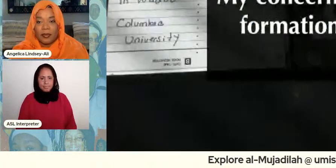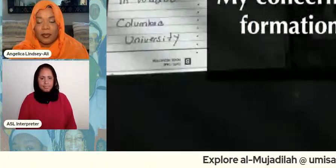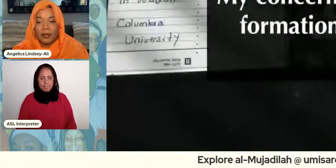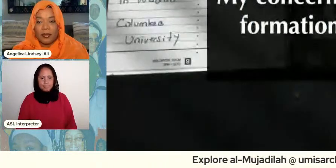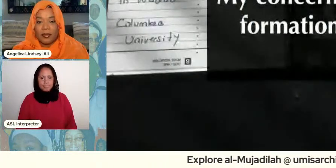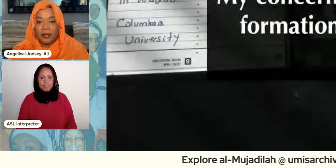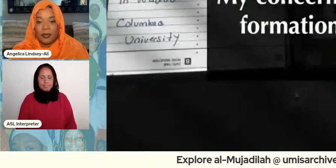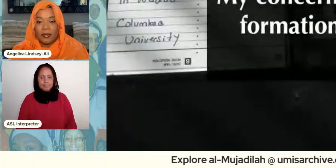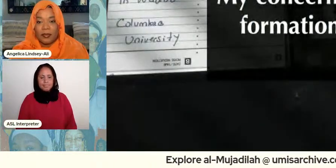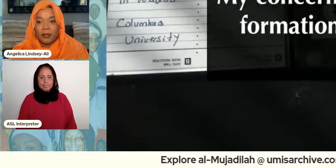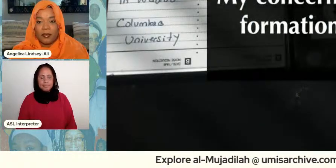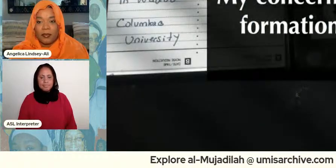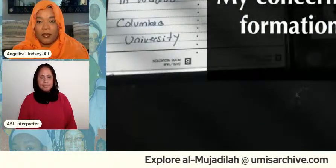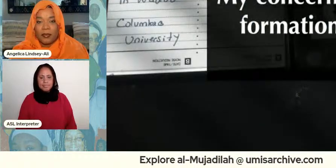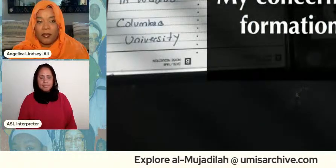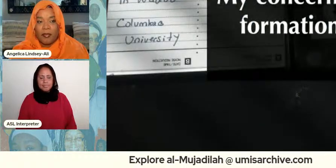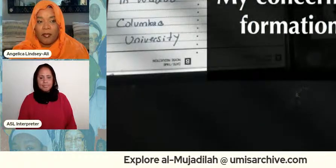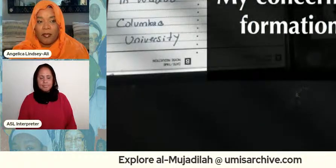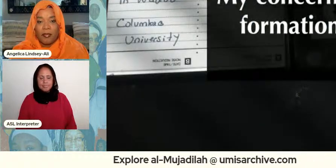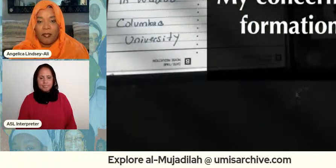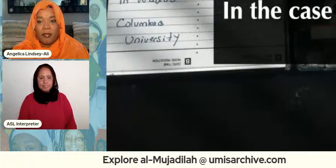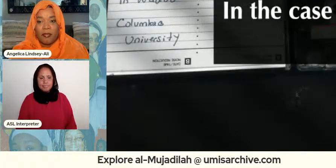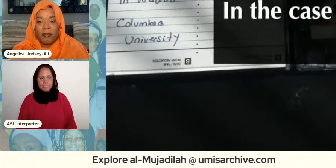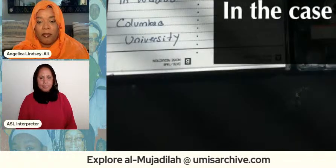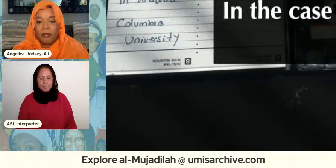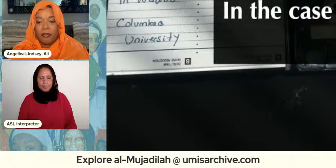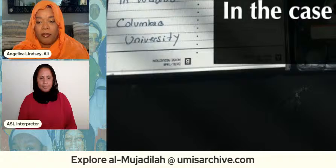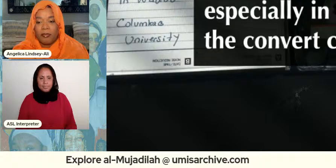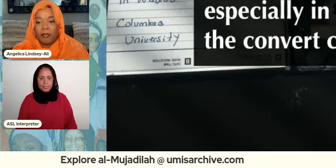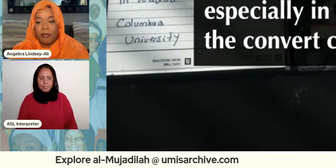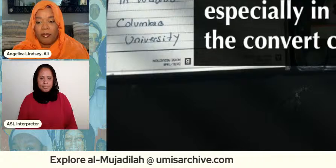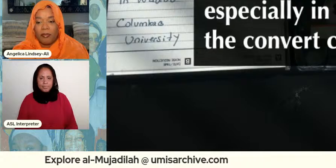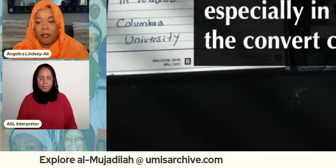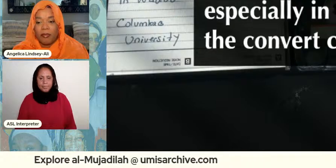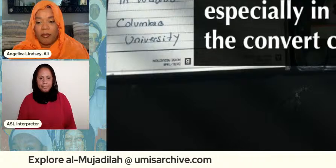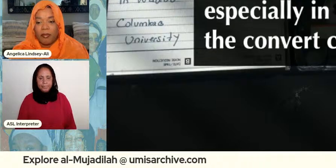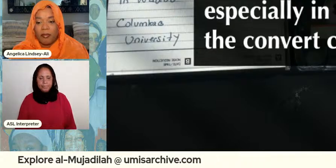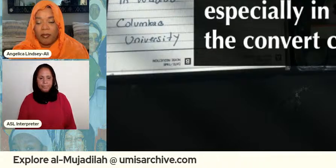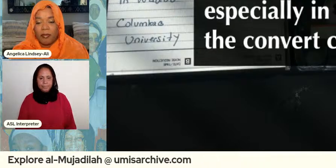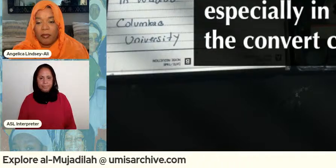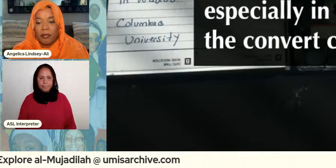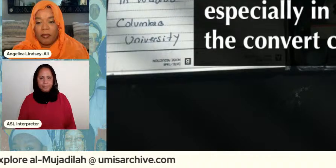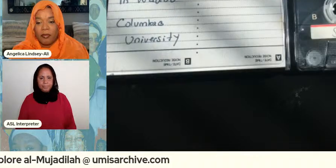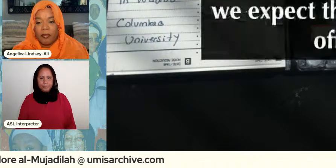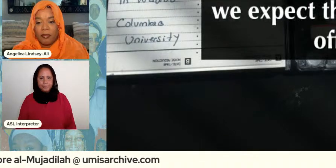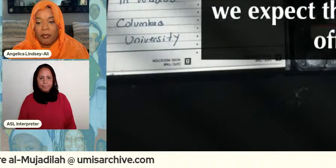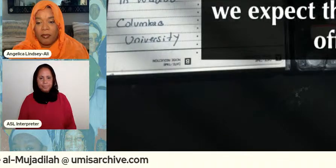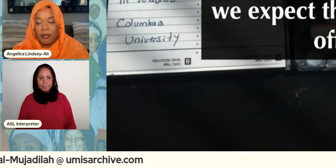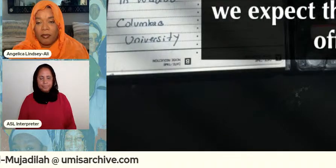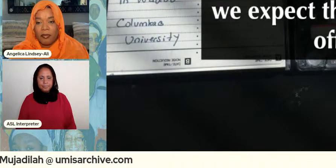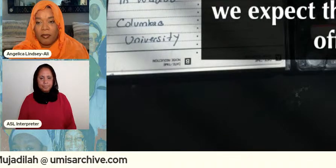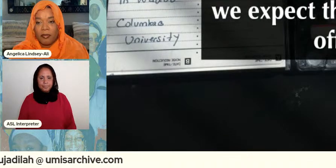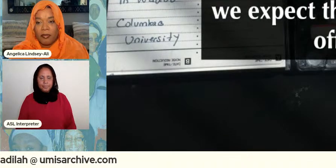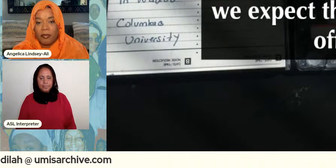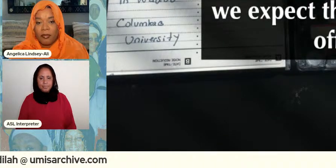my concern is in america especially in the case of the convoy community we expect the best and often